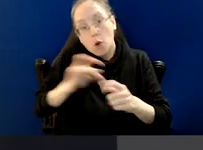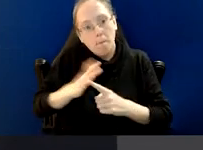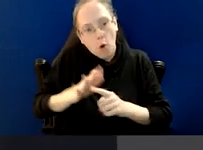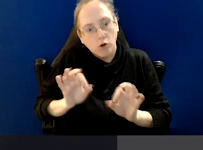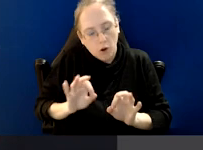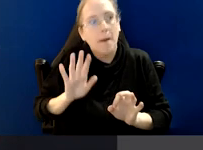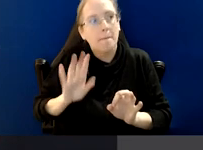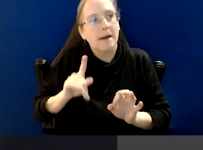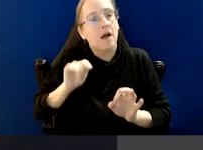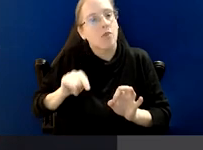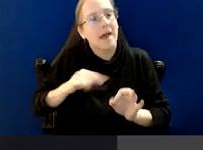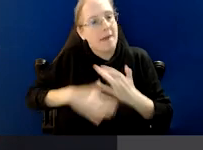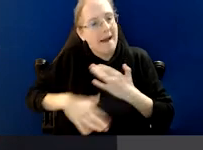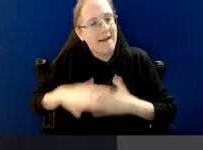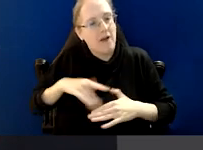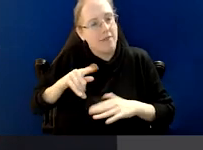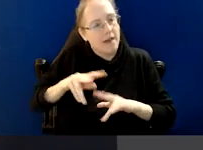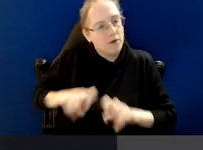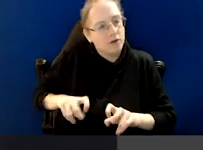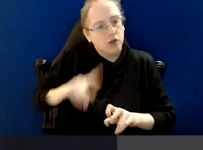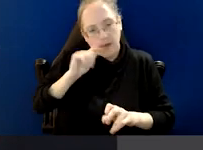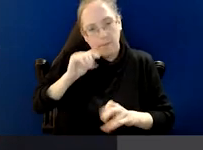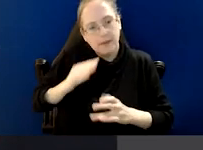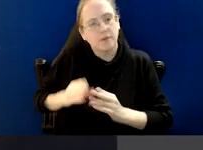but usually they can be appropriately addressed without requiring